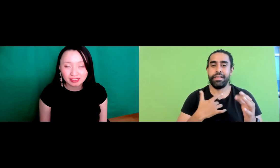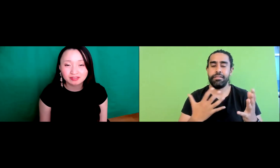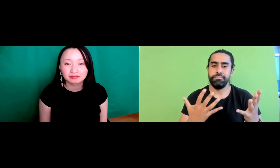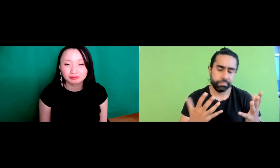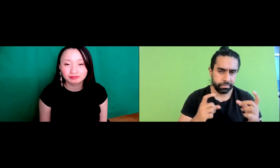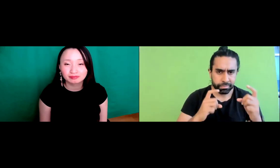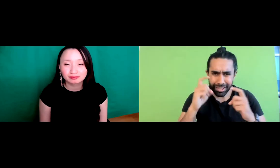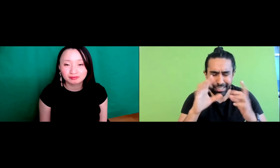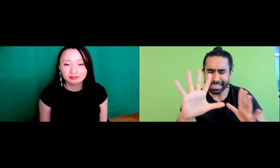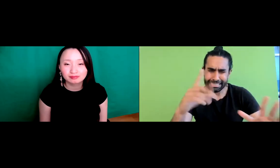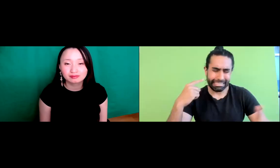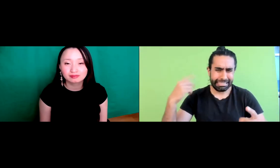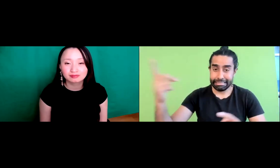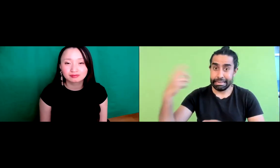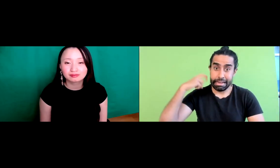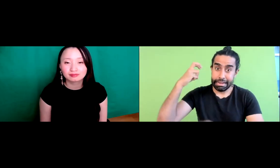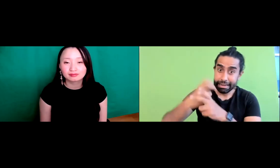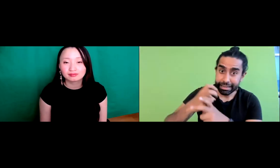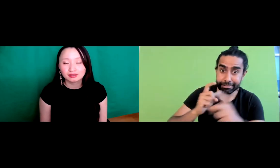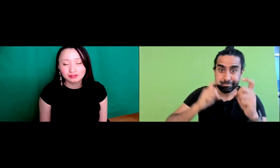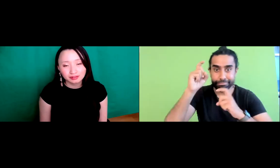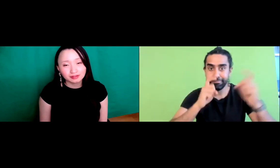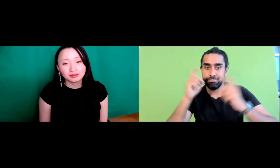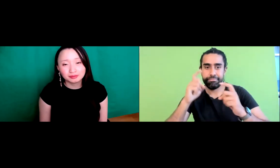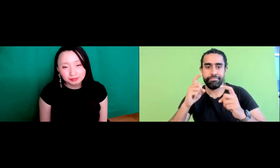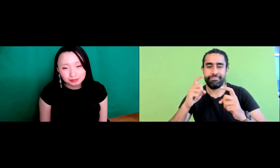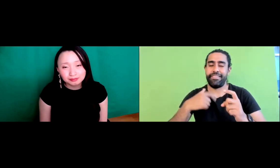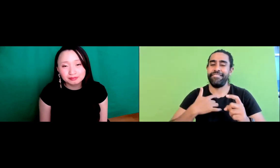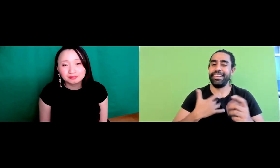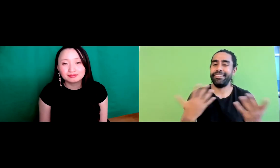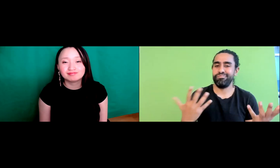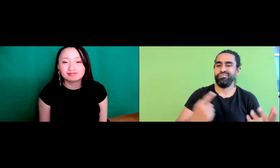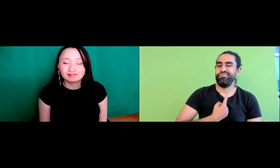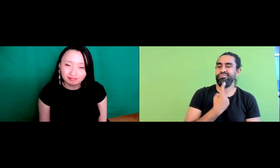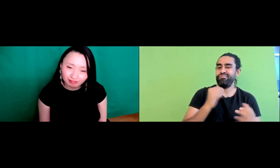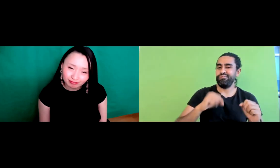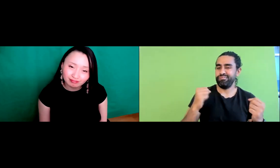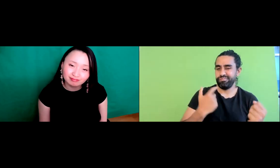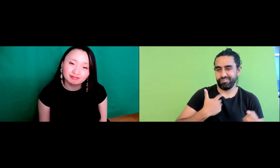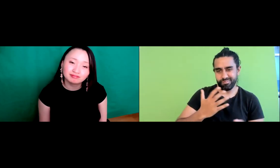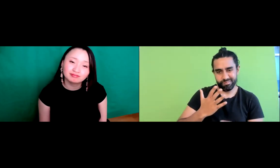So when I'm signing it you know the interpreters will say I it's really hard to understand